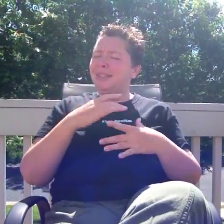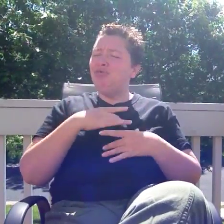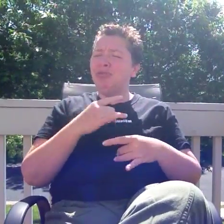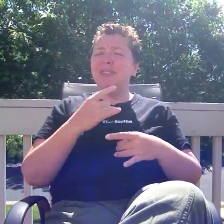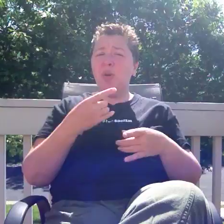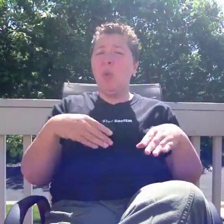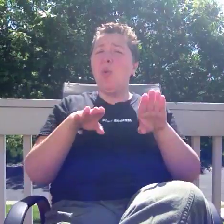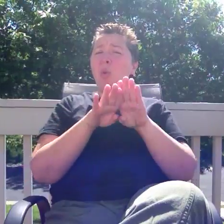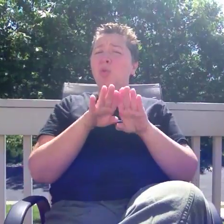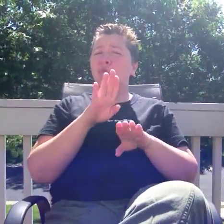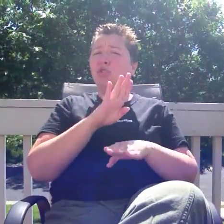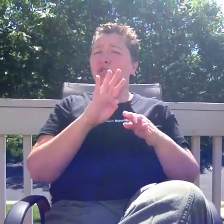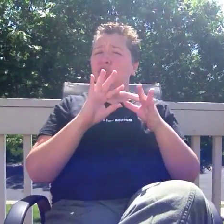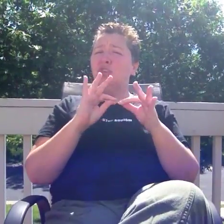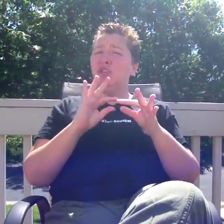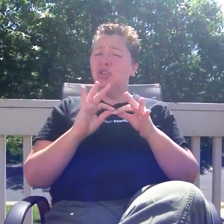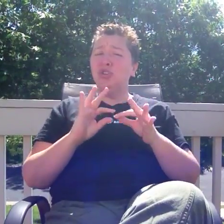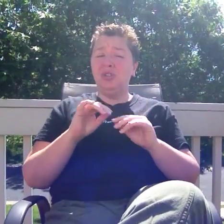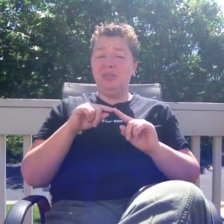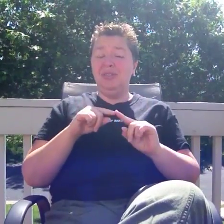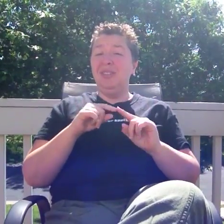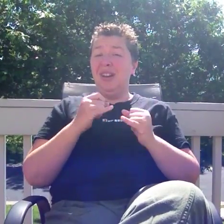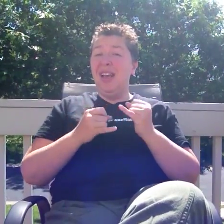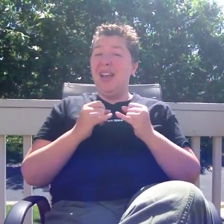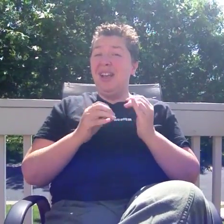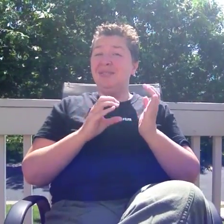and yet she closed her message with a similar threat.